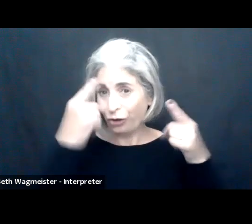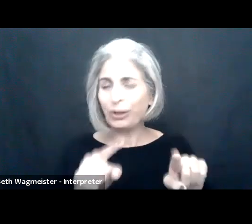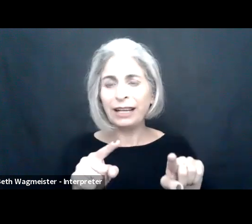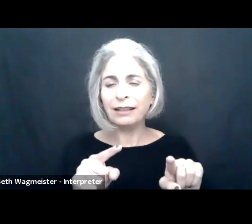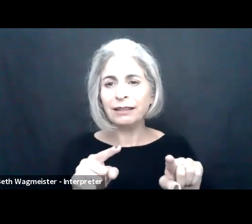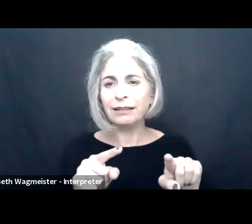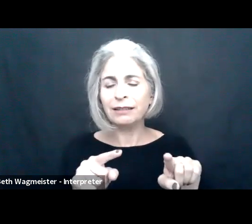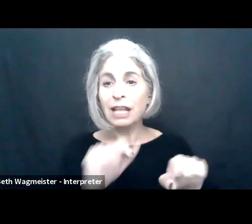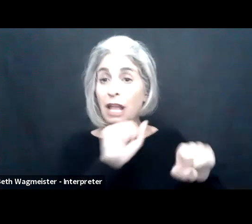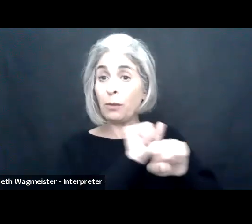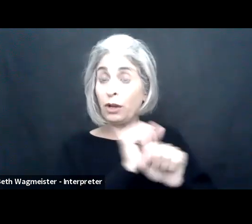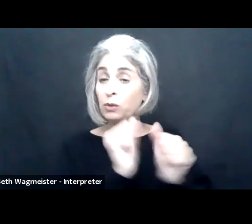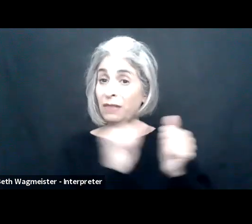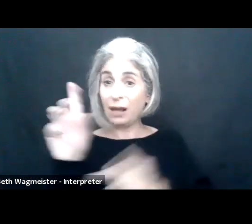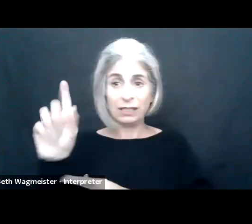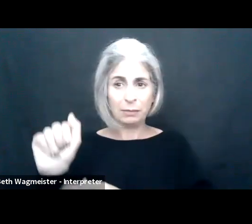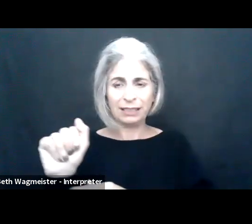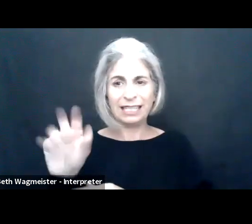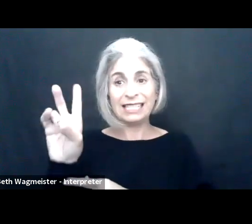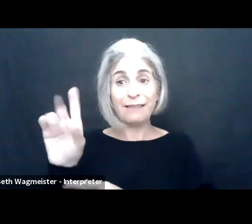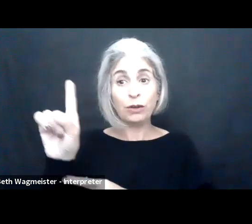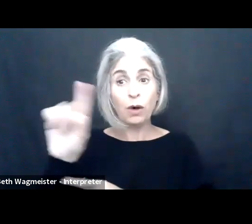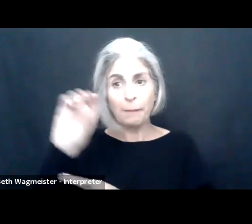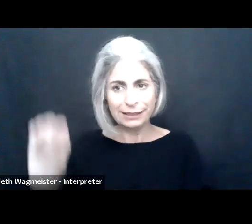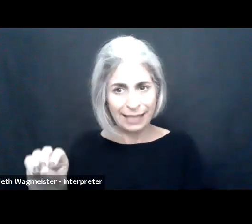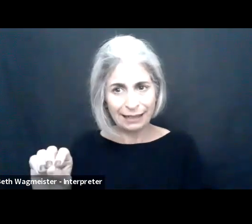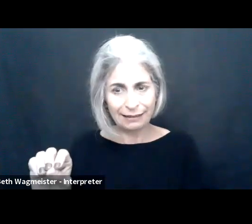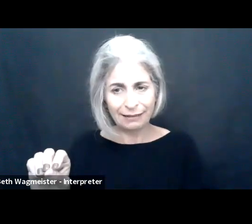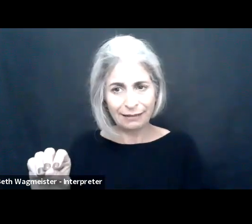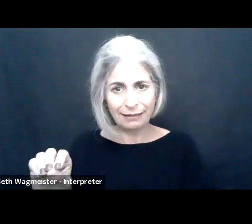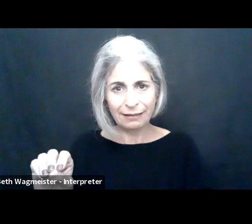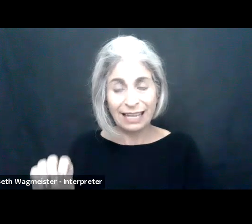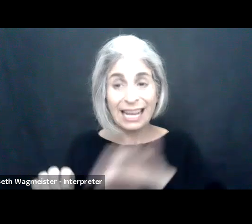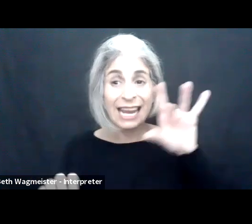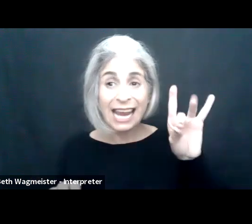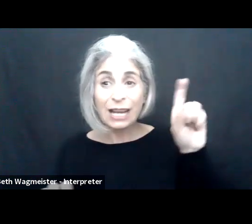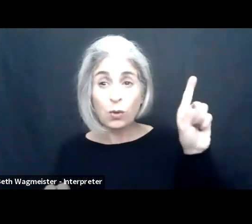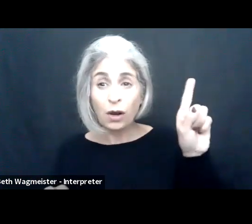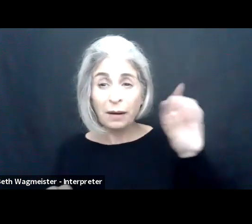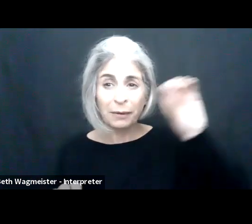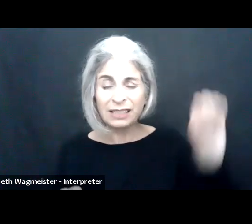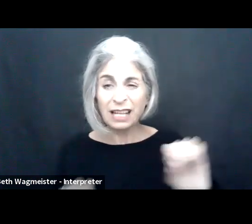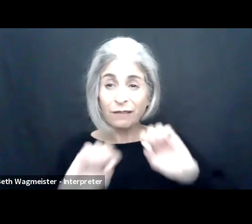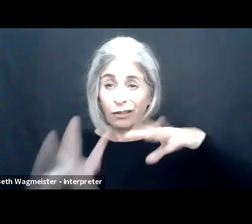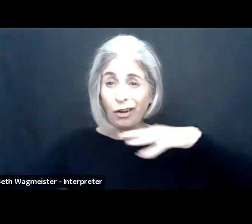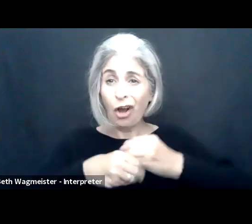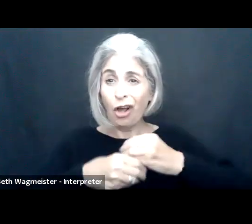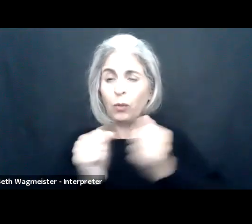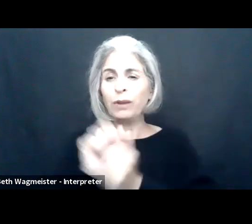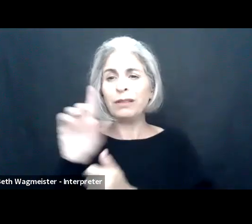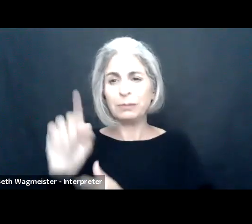But in a remote or hybrid environment, however, those numbers jump. For employees without disabilities, it's 71% and it's 81% overall of employees